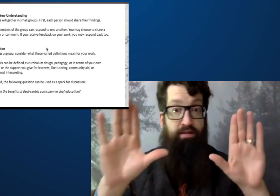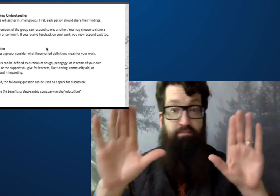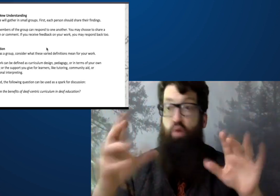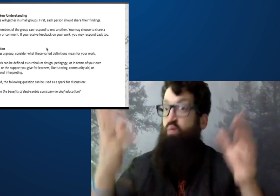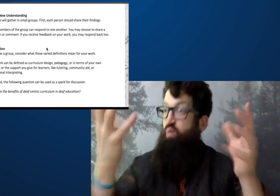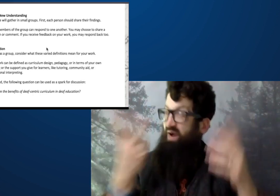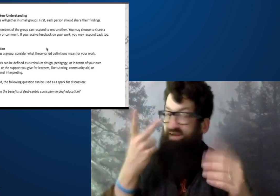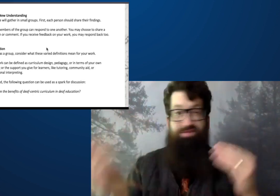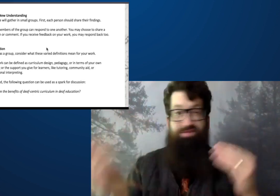This is awesome.